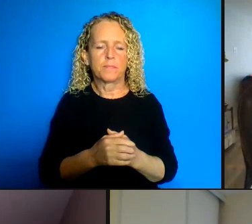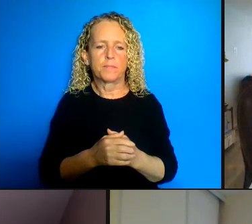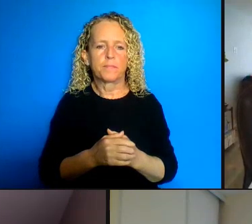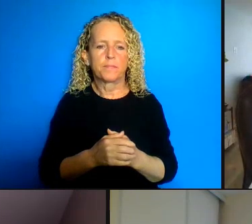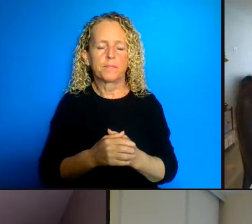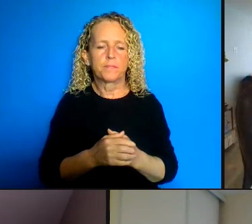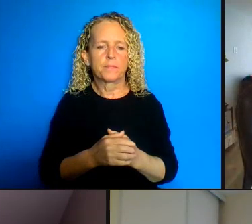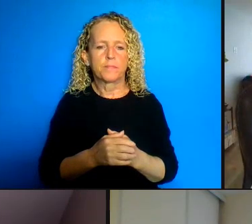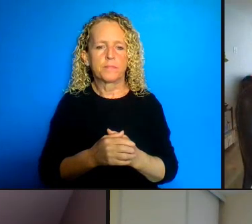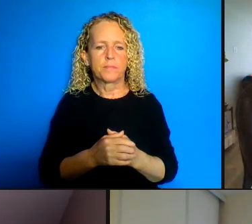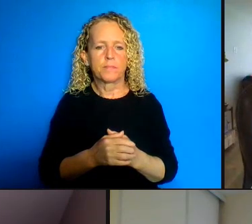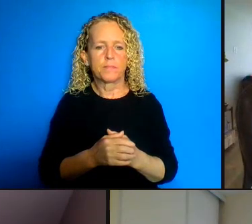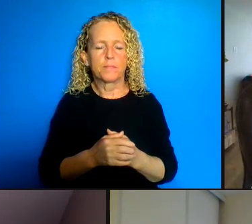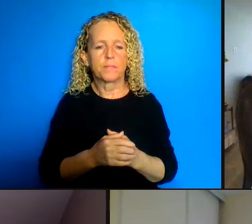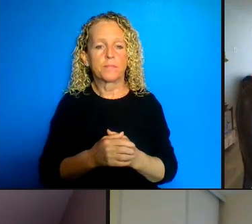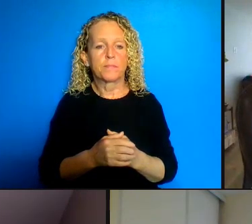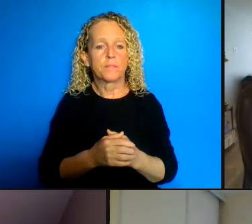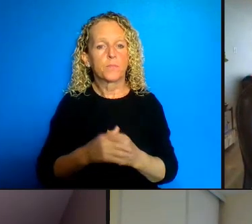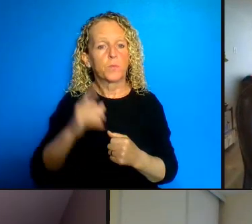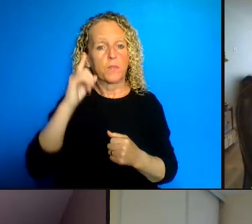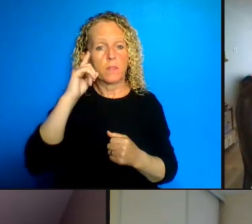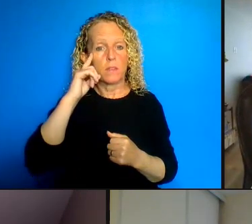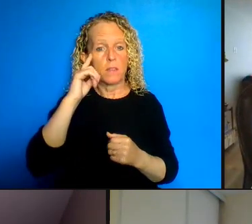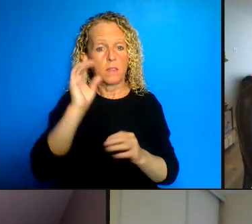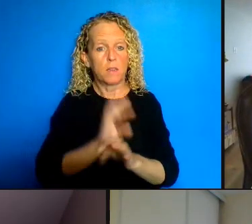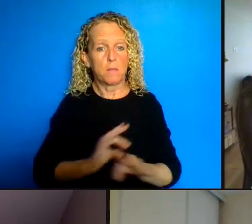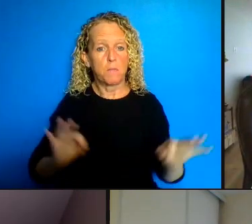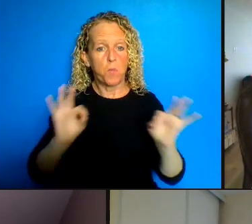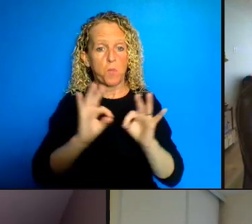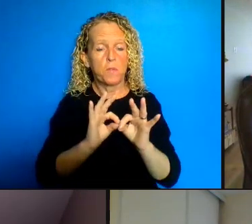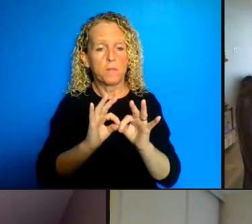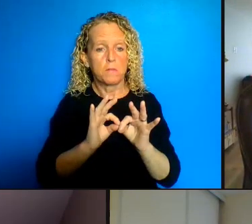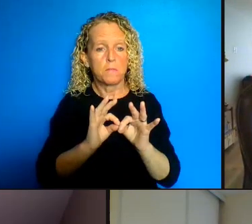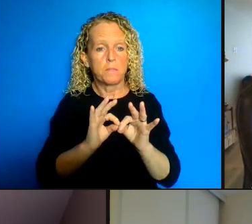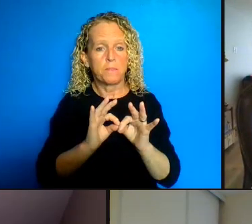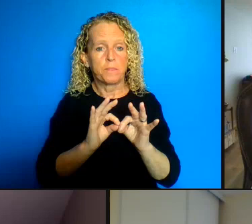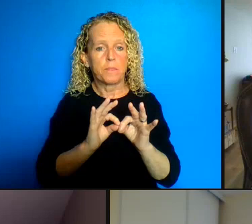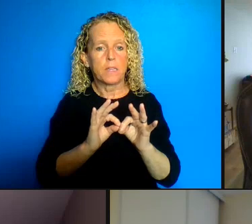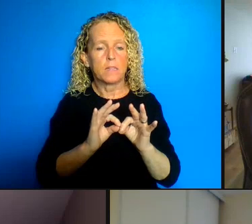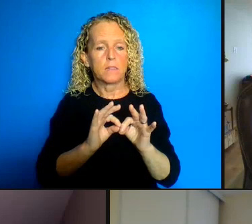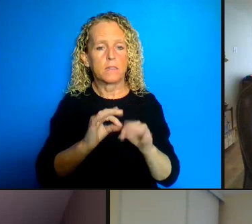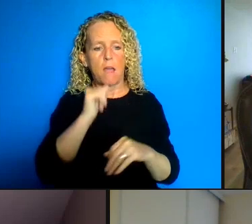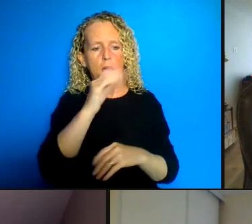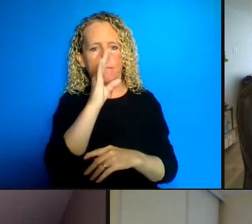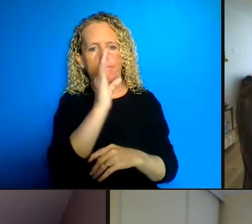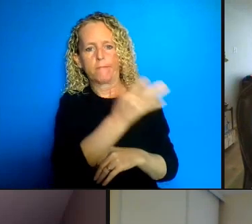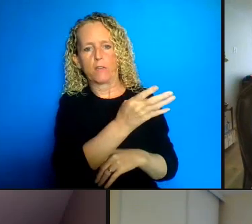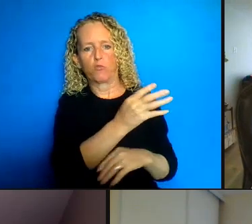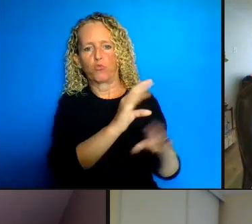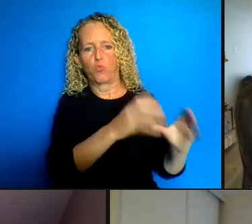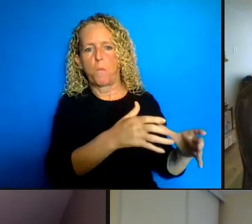is ensuring that there is meaningful representation of people we need groups